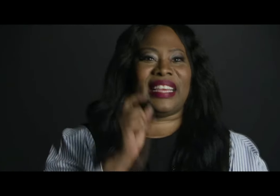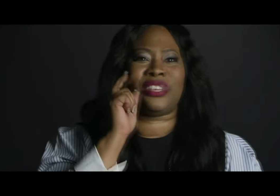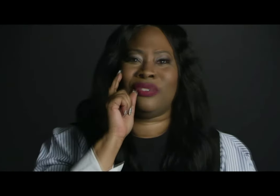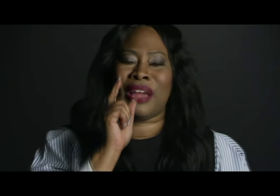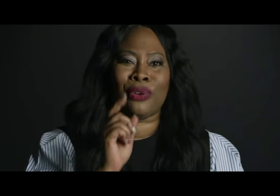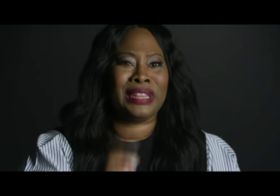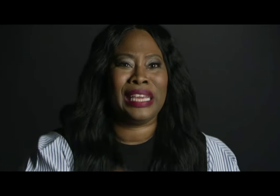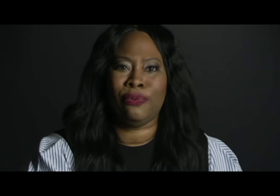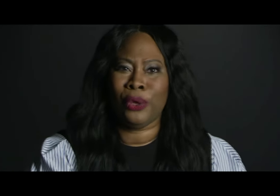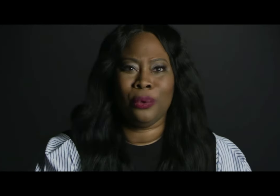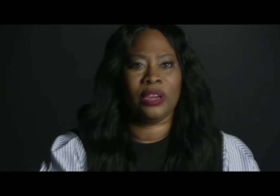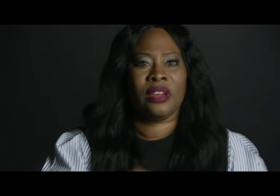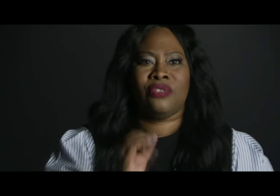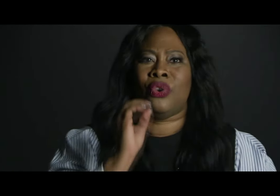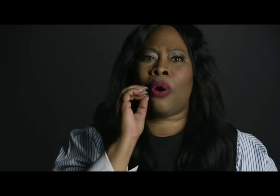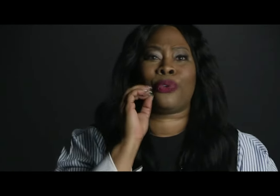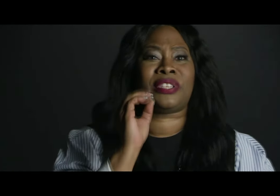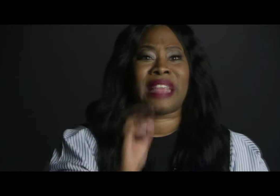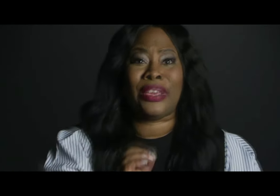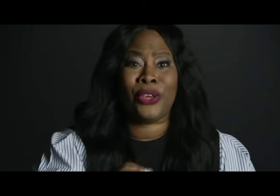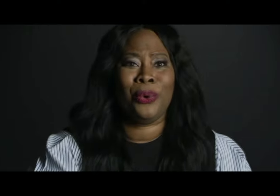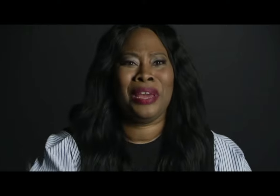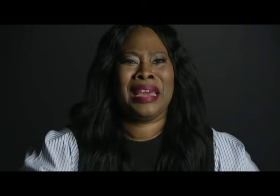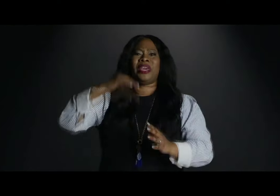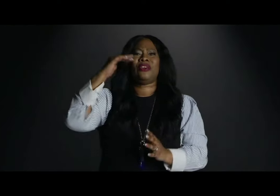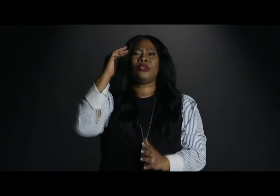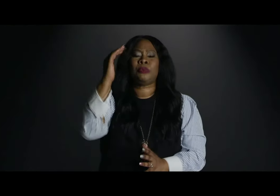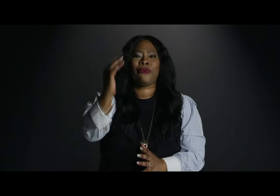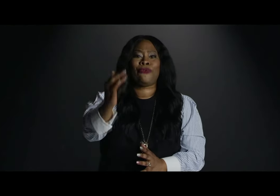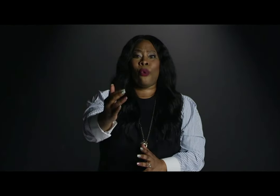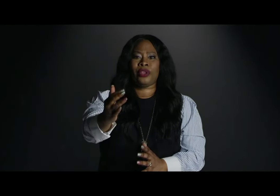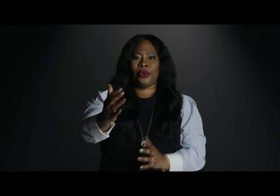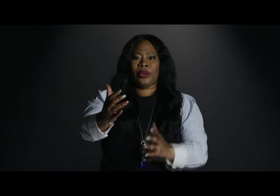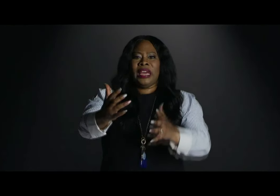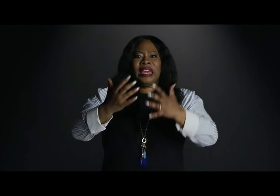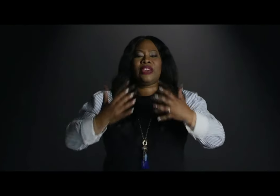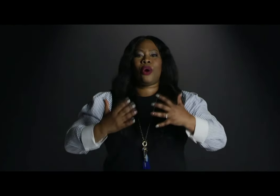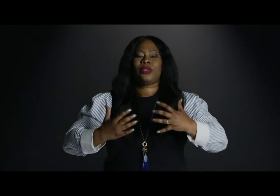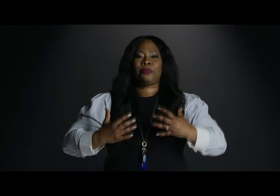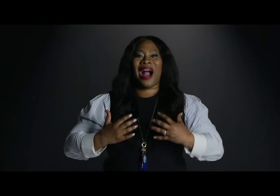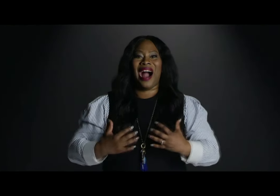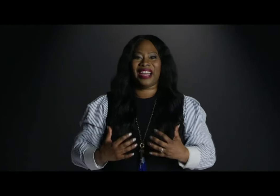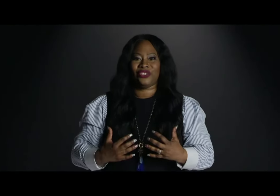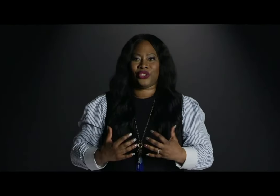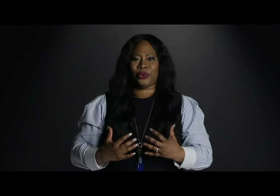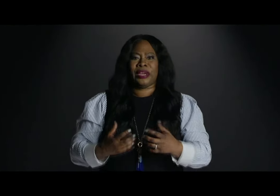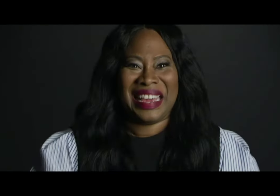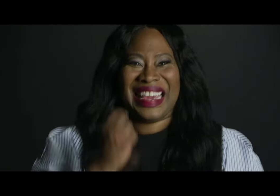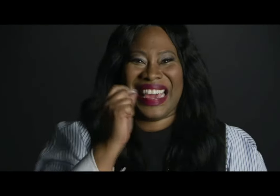He says he'll never leave you nor forsake you. He goes before you. He goes behind you.